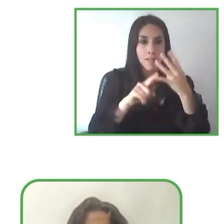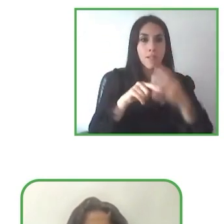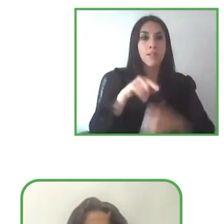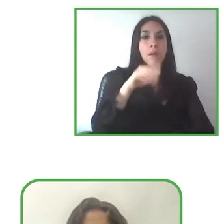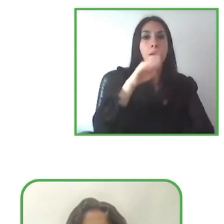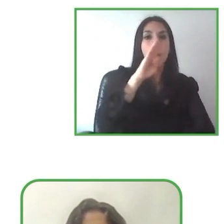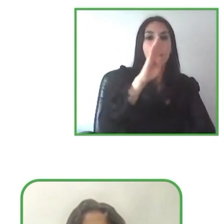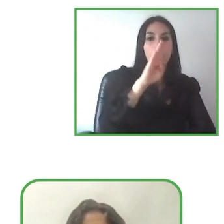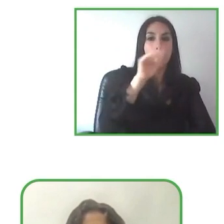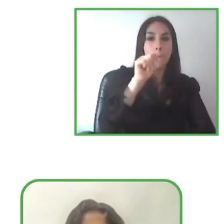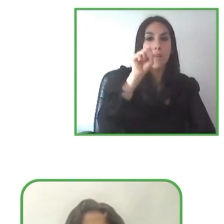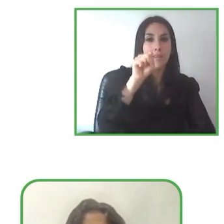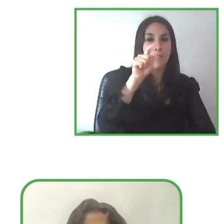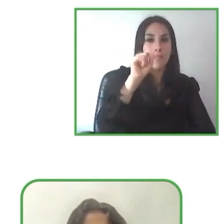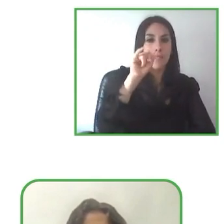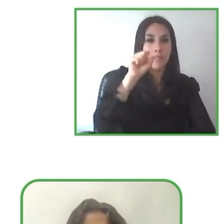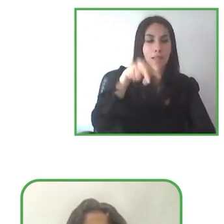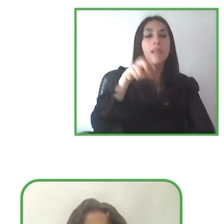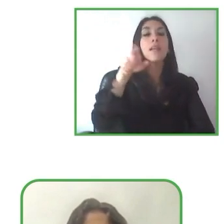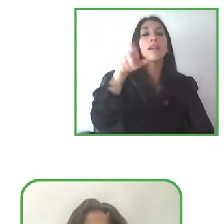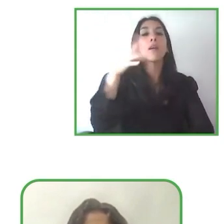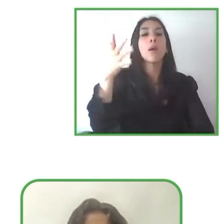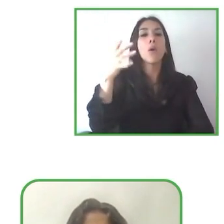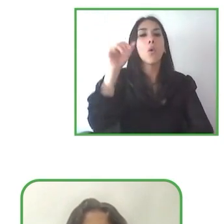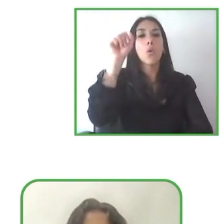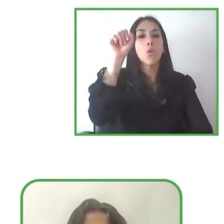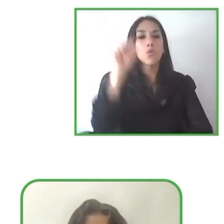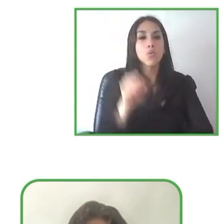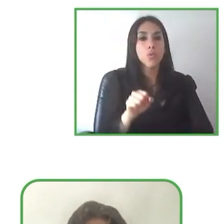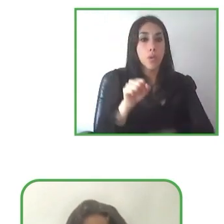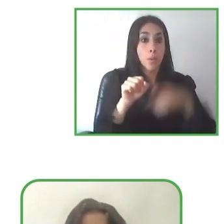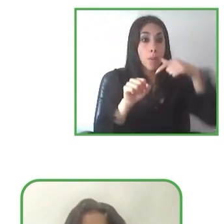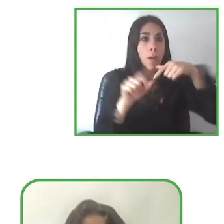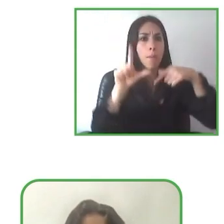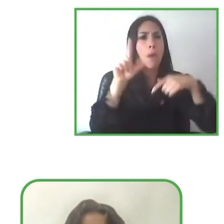for all I want to ask you, because this project is based